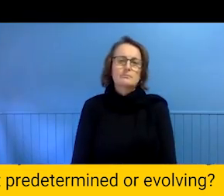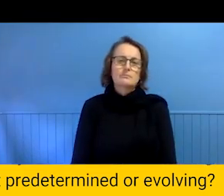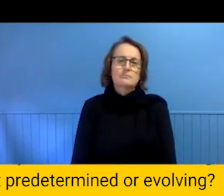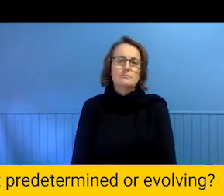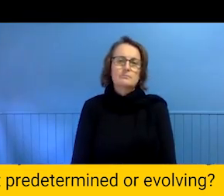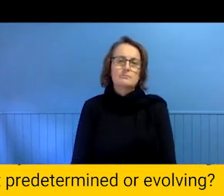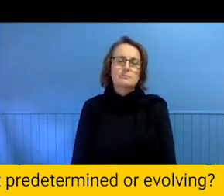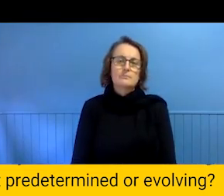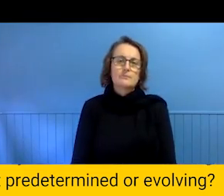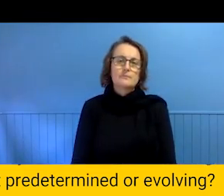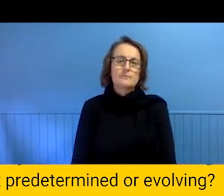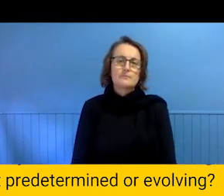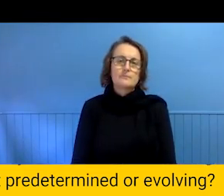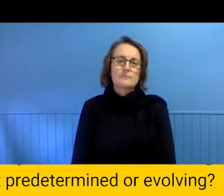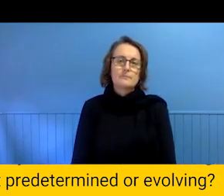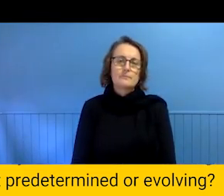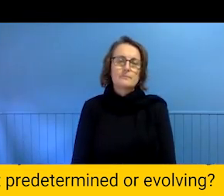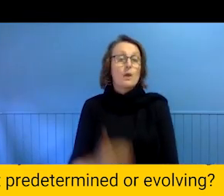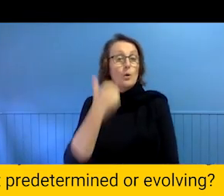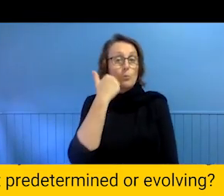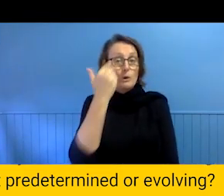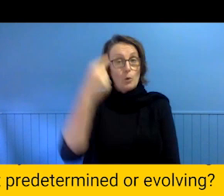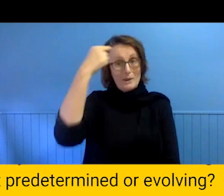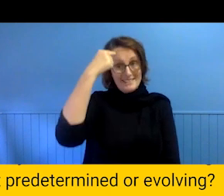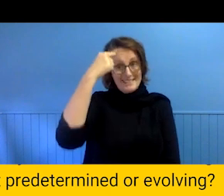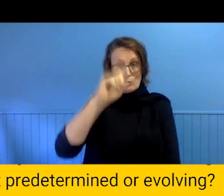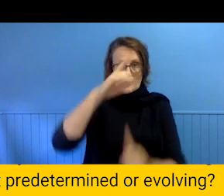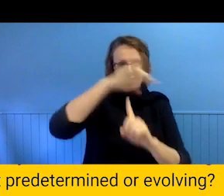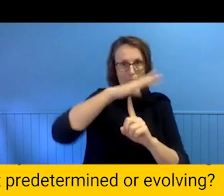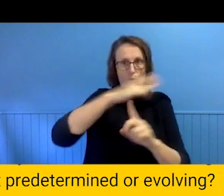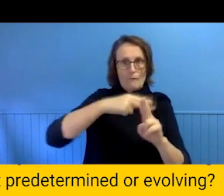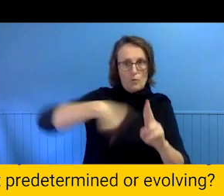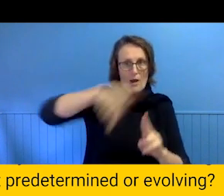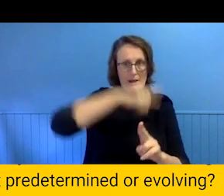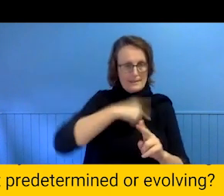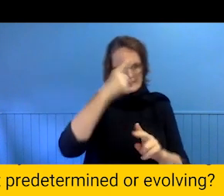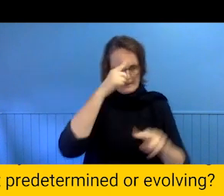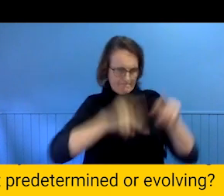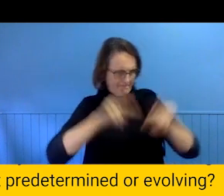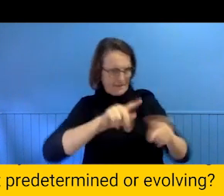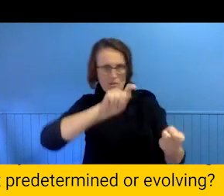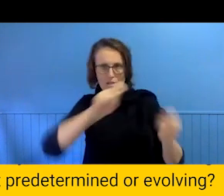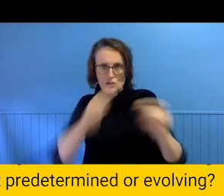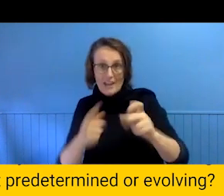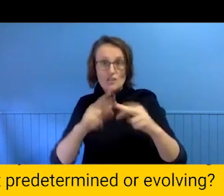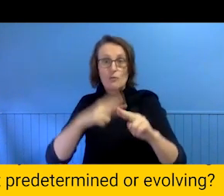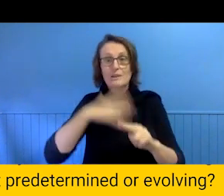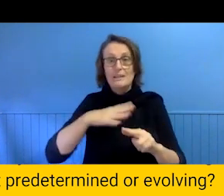reconsidering our fund mentals and applying them to any particular set of circumstances. One example is Exit Strategies which was a show we